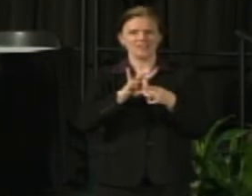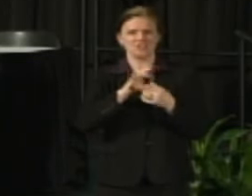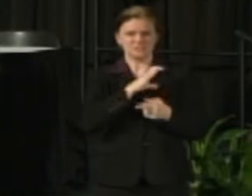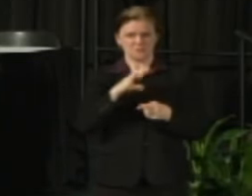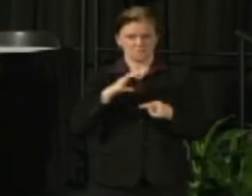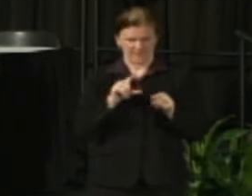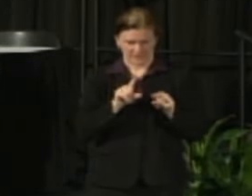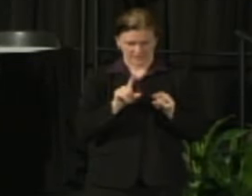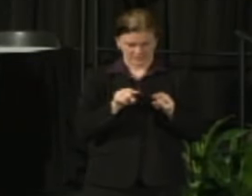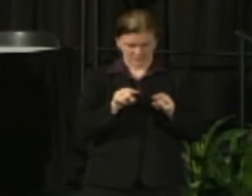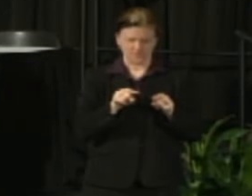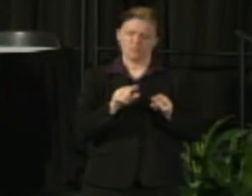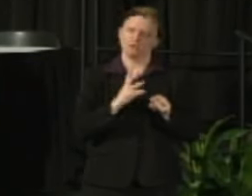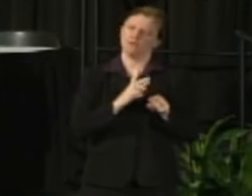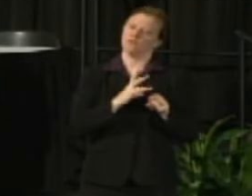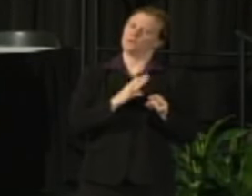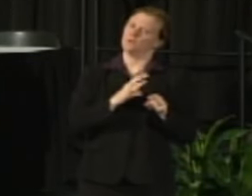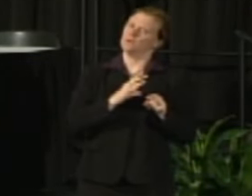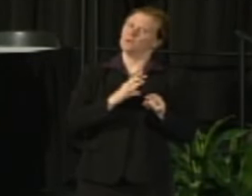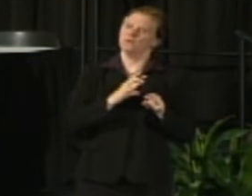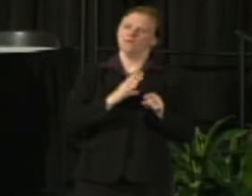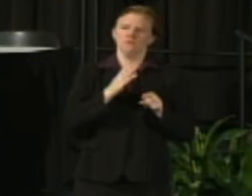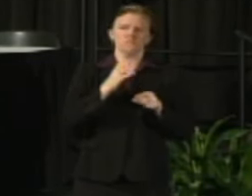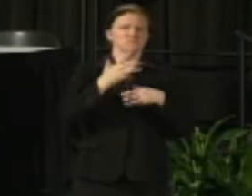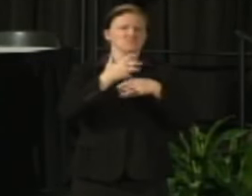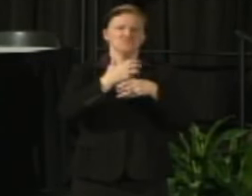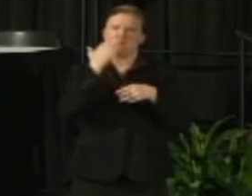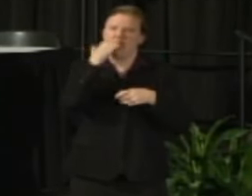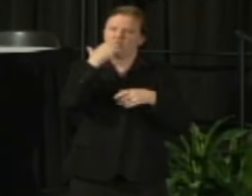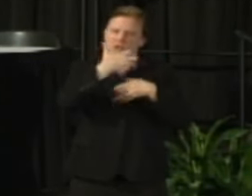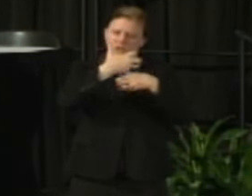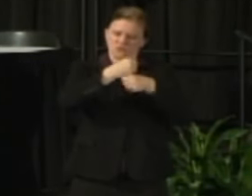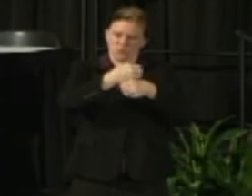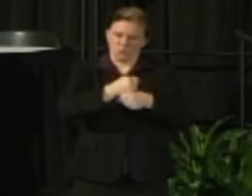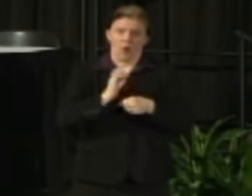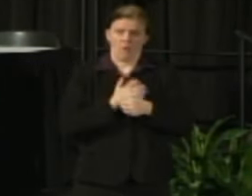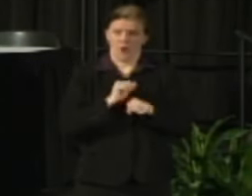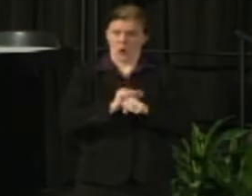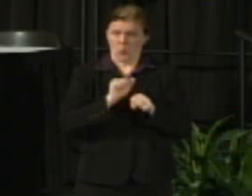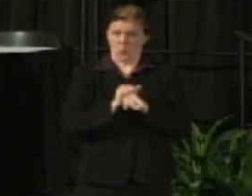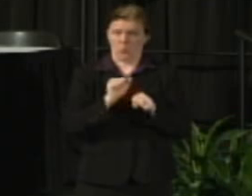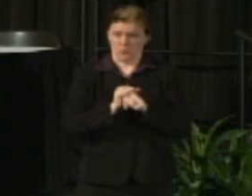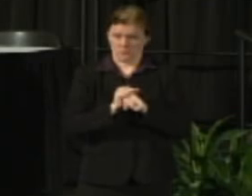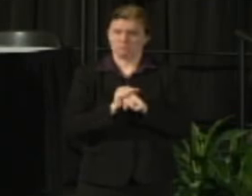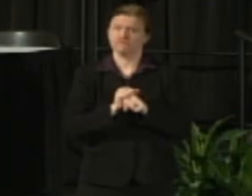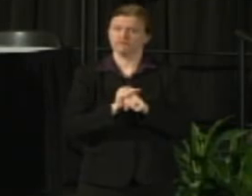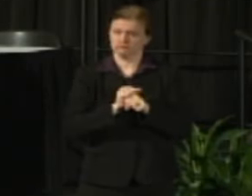They have an excellent summary each day of actions that either they are involved in